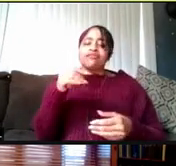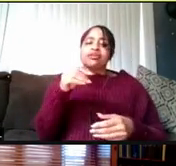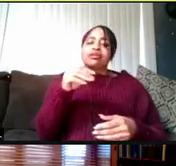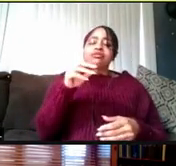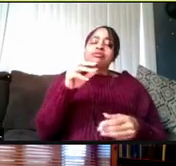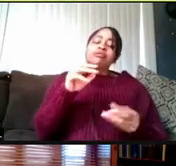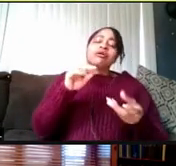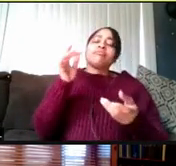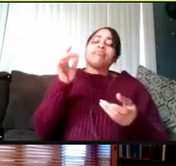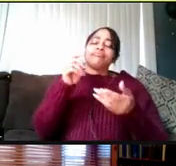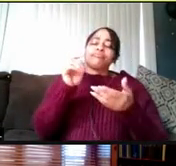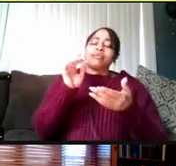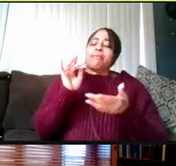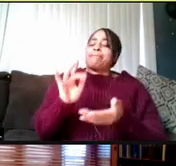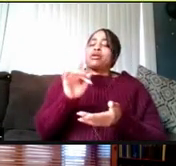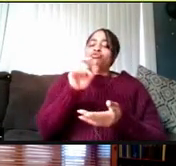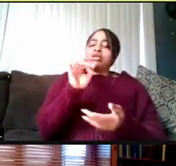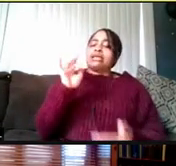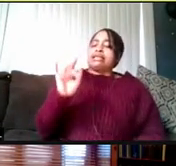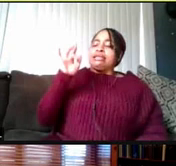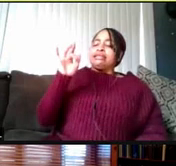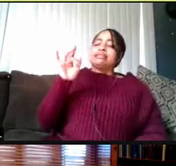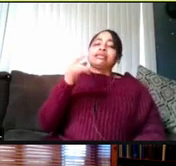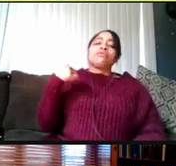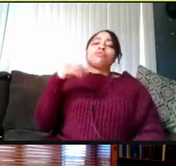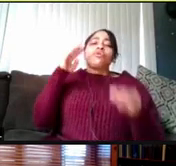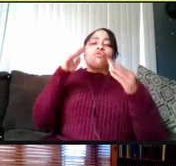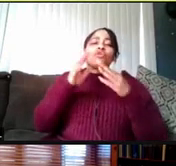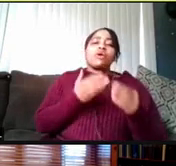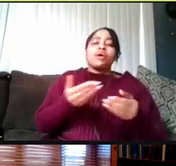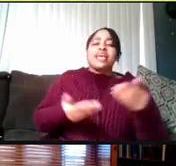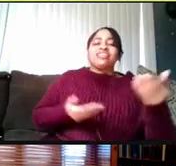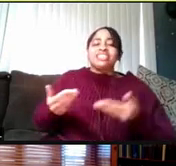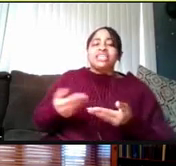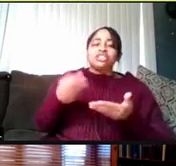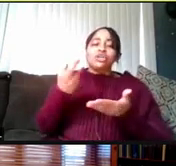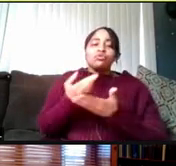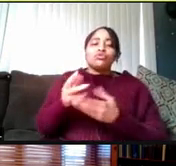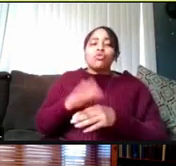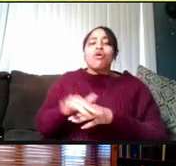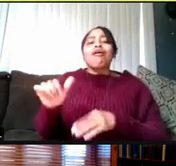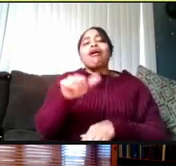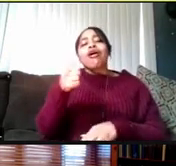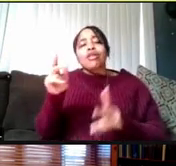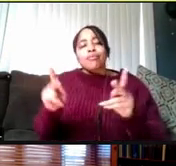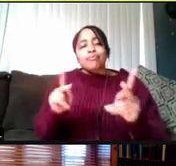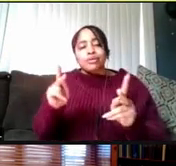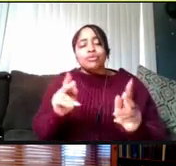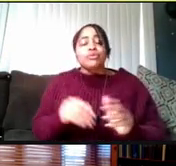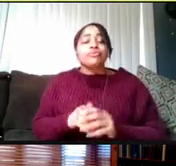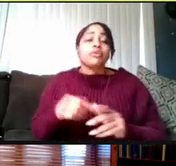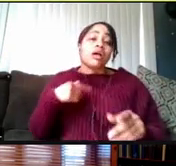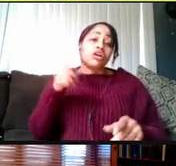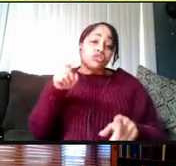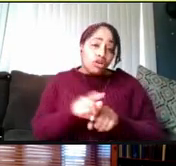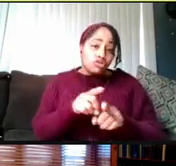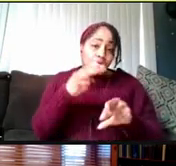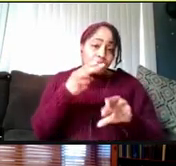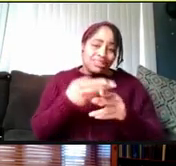that you've been vaccinated already, and then we'll focus our invitations and resources on others. I should also mention, thank you for bringing up Rite Aid.